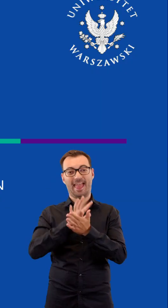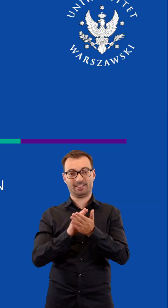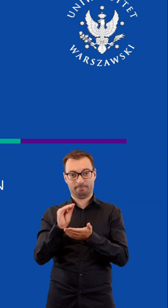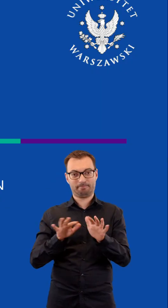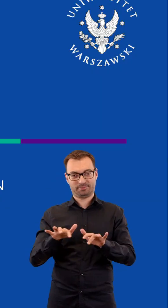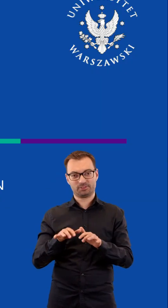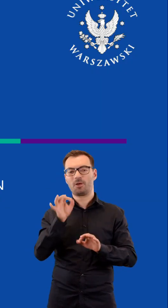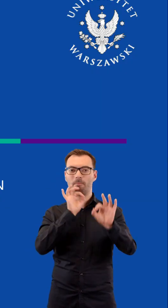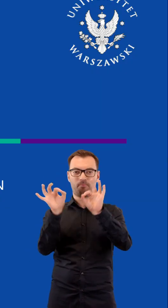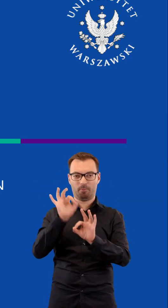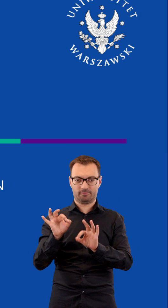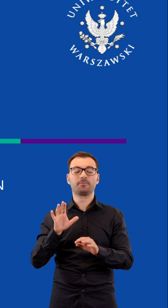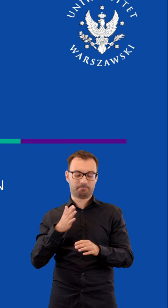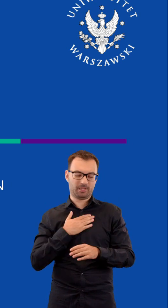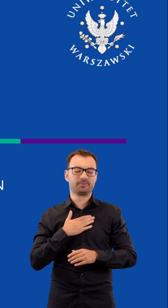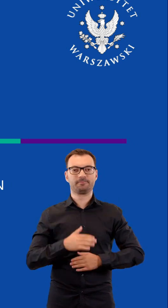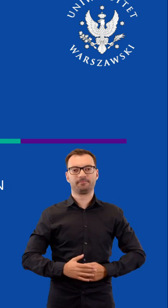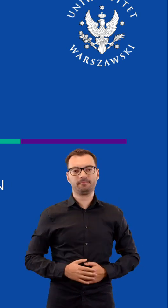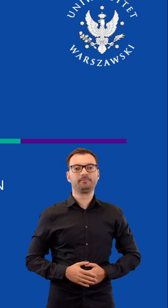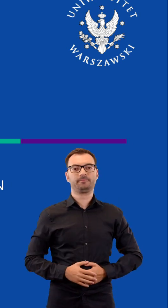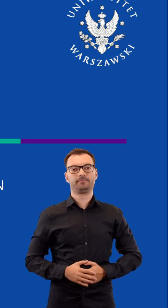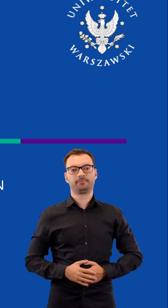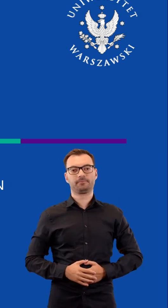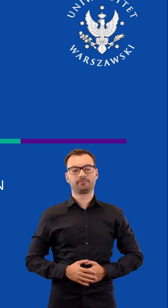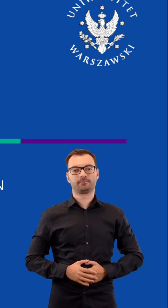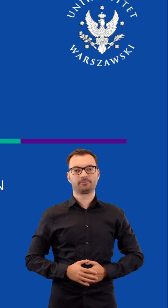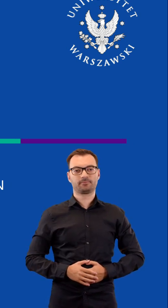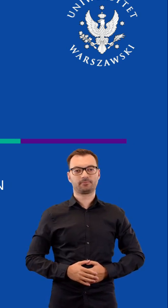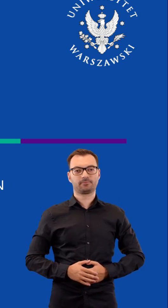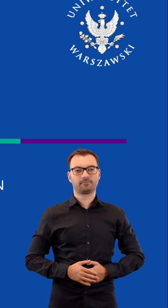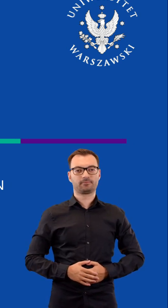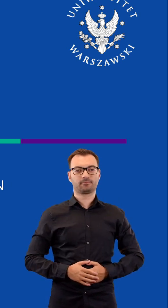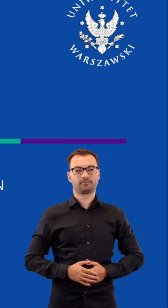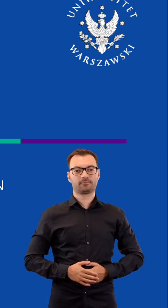APPLICATIONS FOR ADULTS WITH DYSLEXIA: BALABOLKA APP